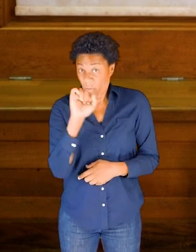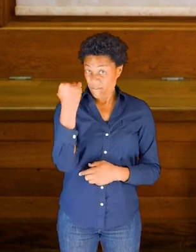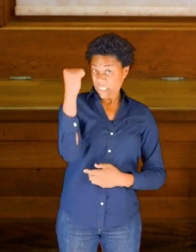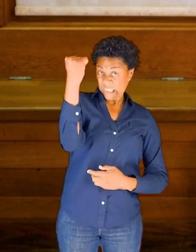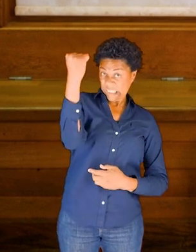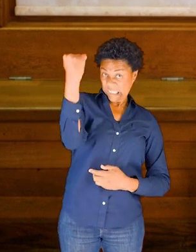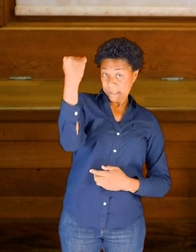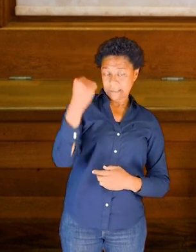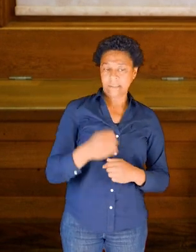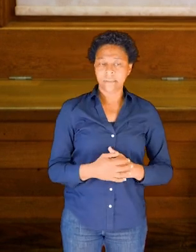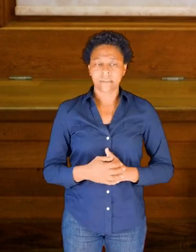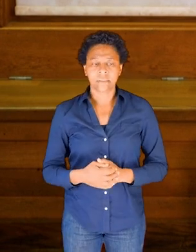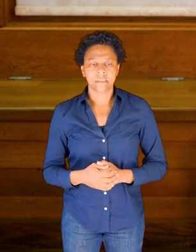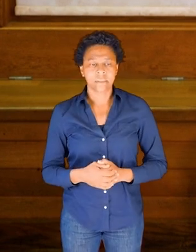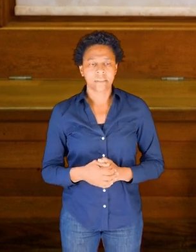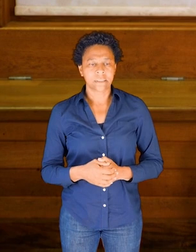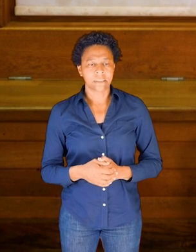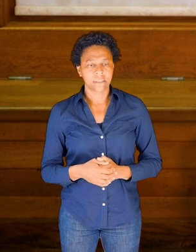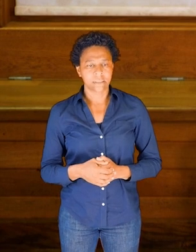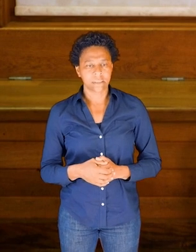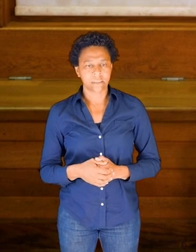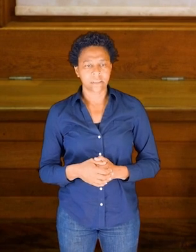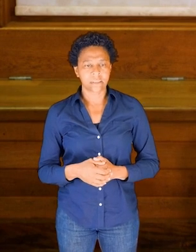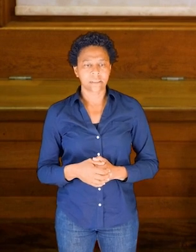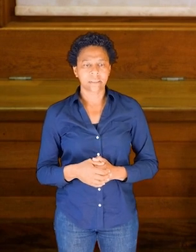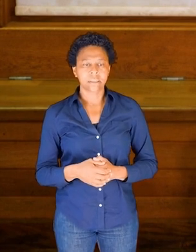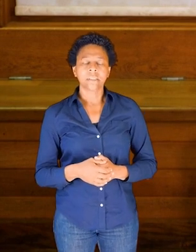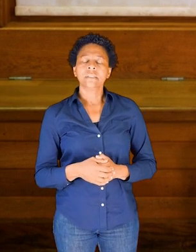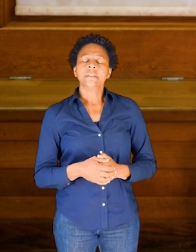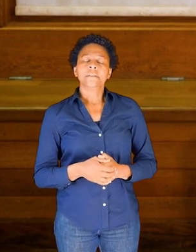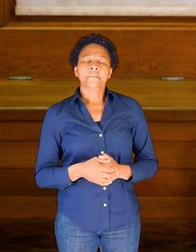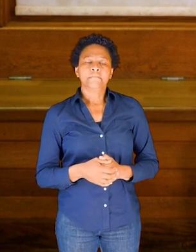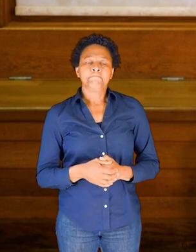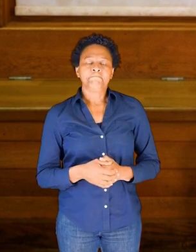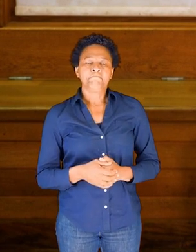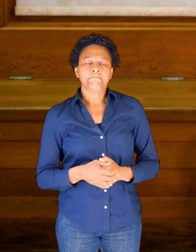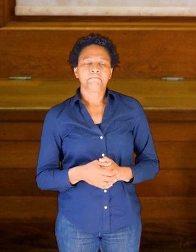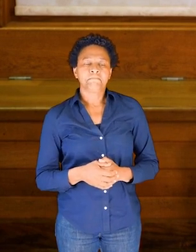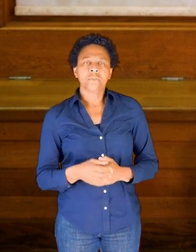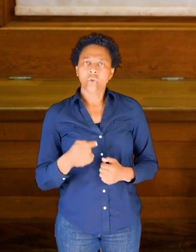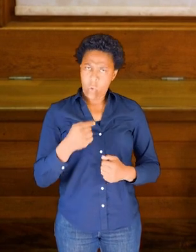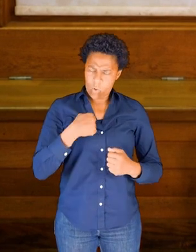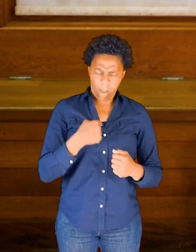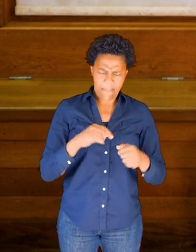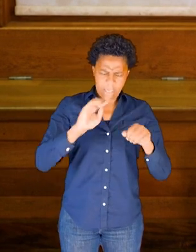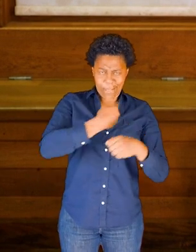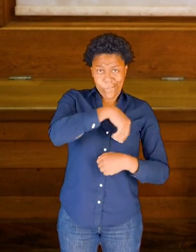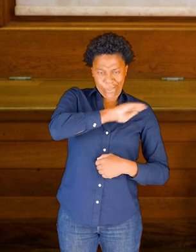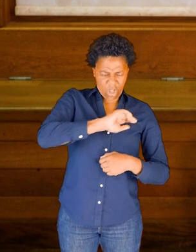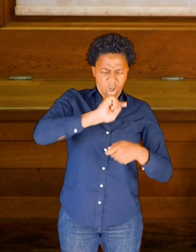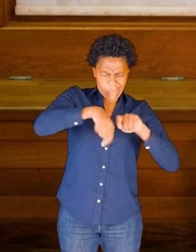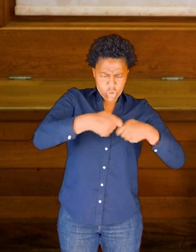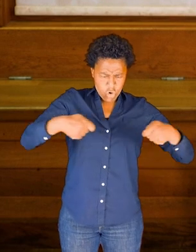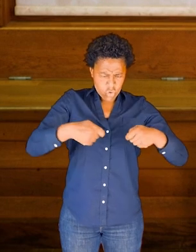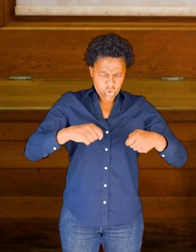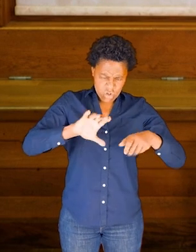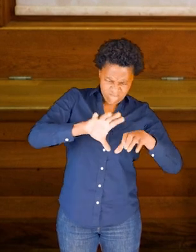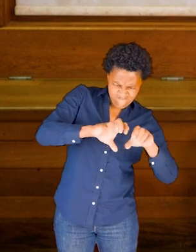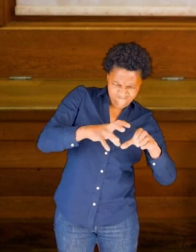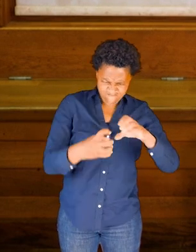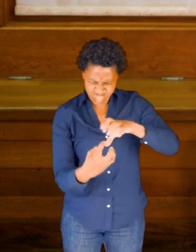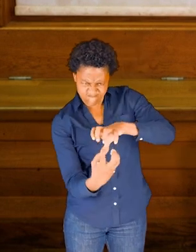So when I find this knot in my scarf, I get a sense of a thickness.